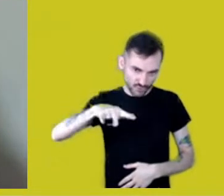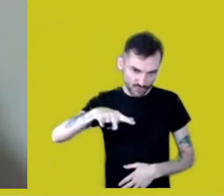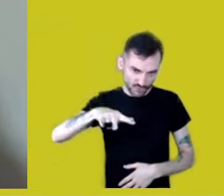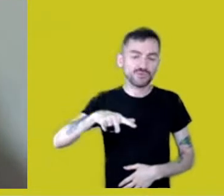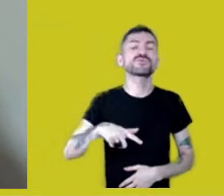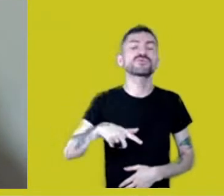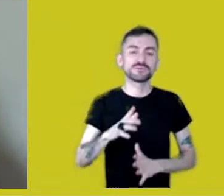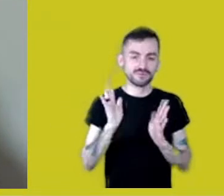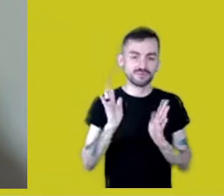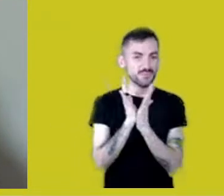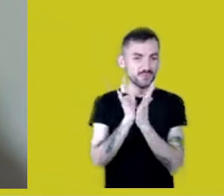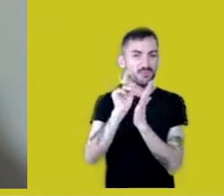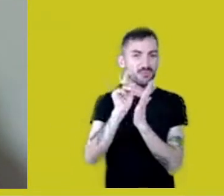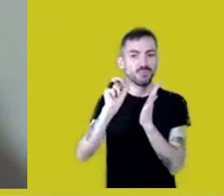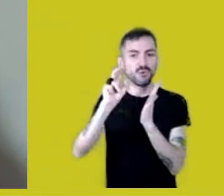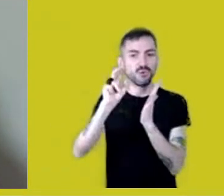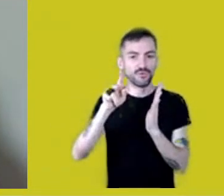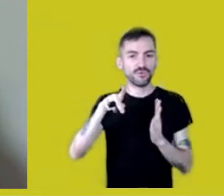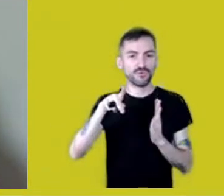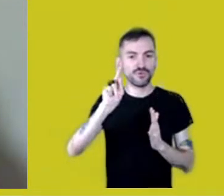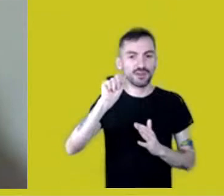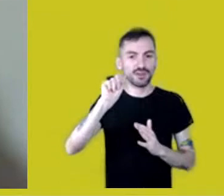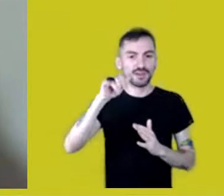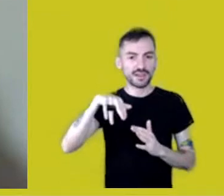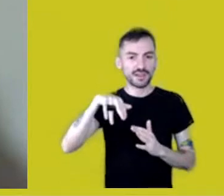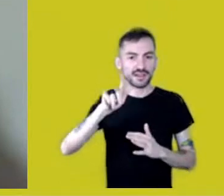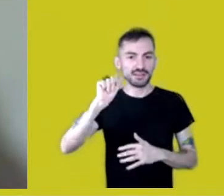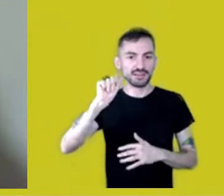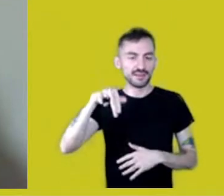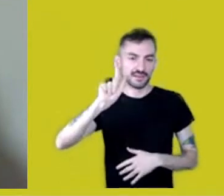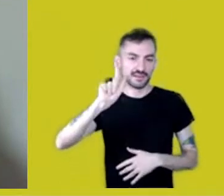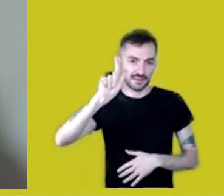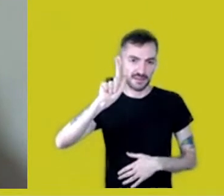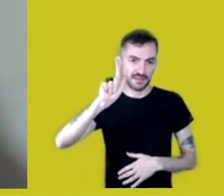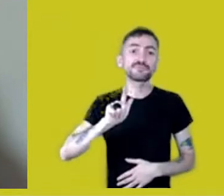About the ox, Fernanda,